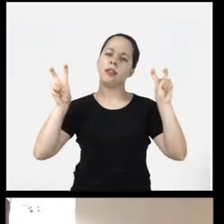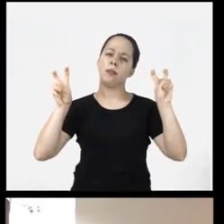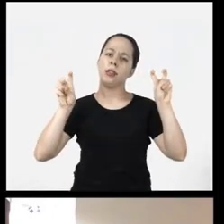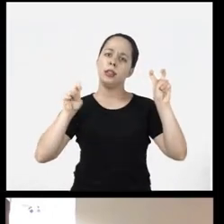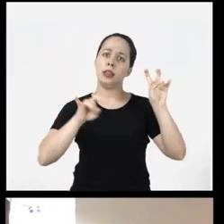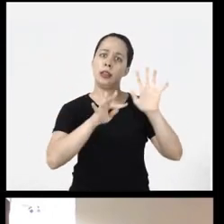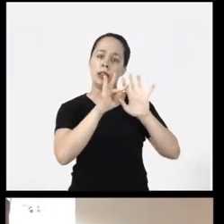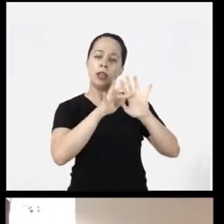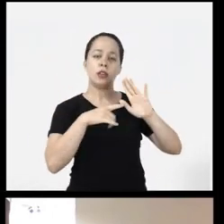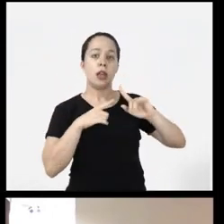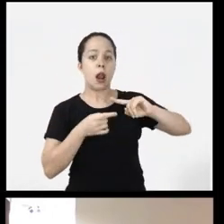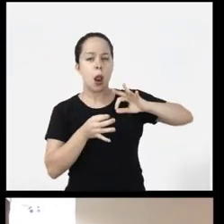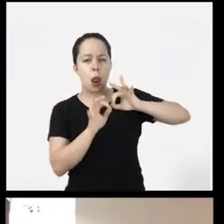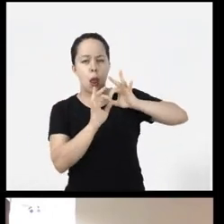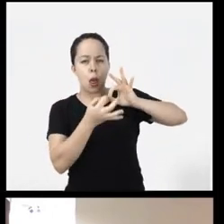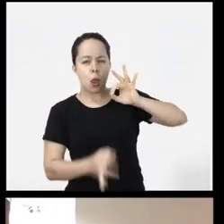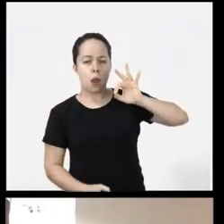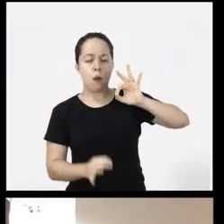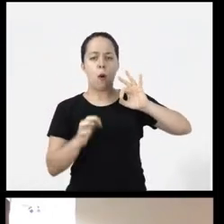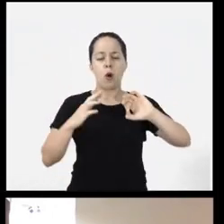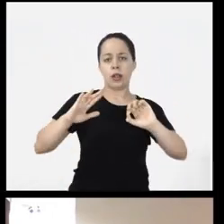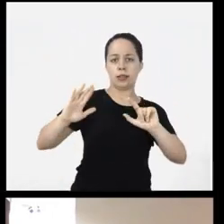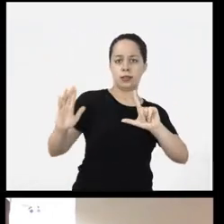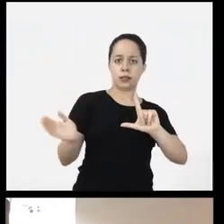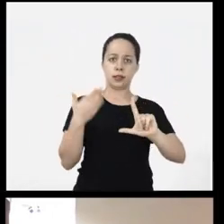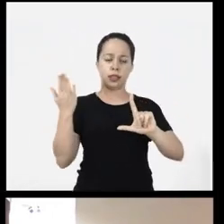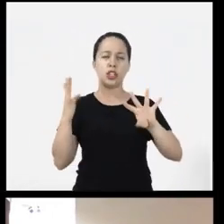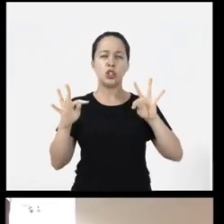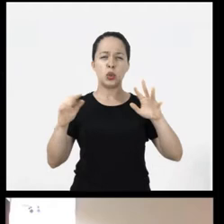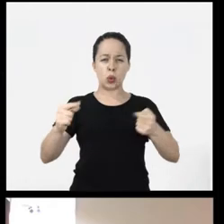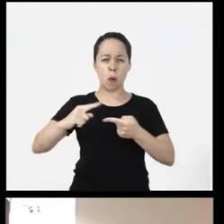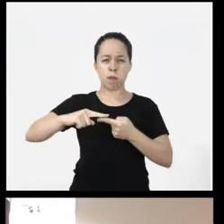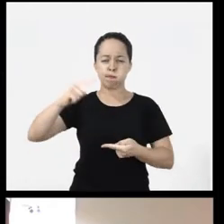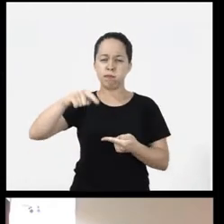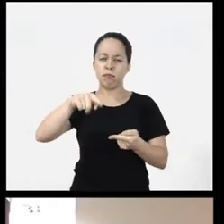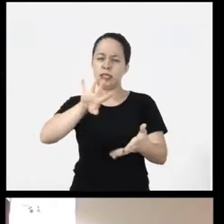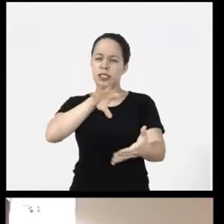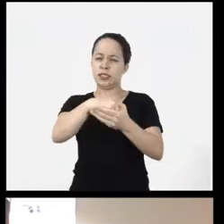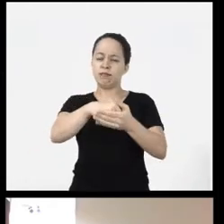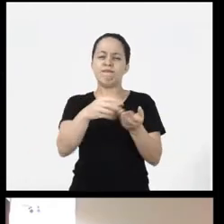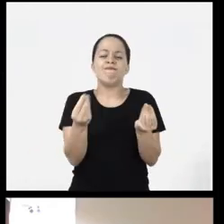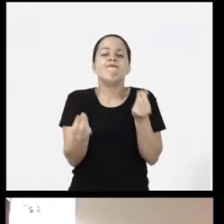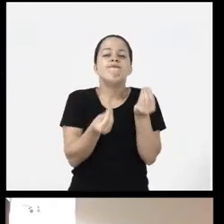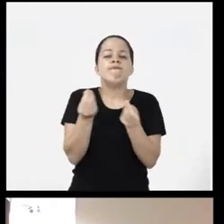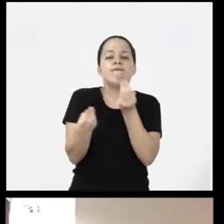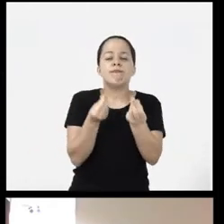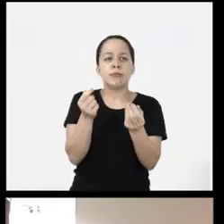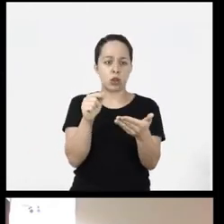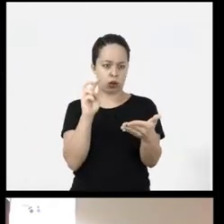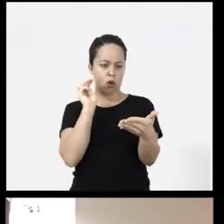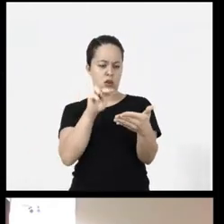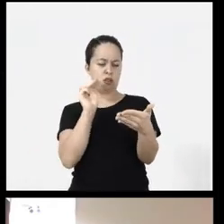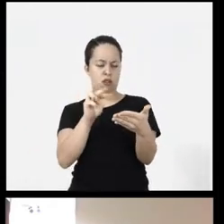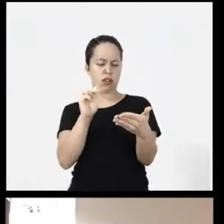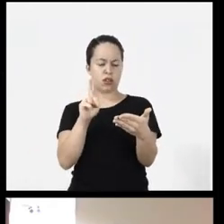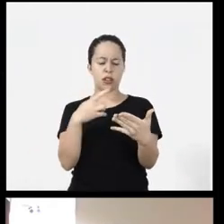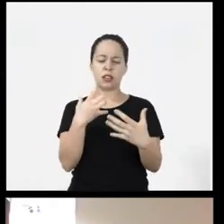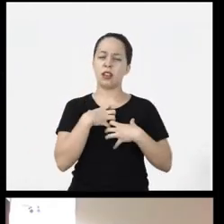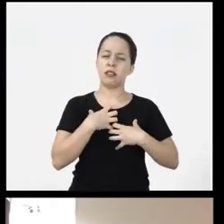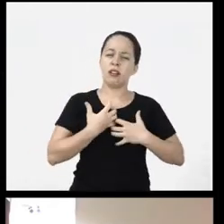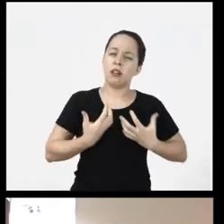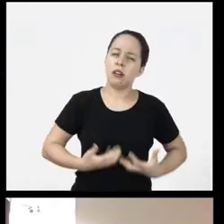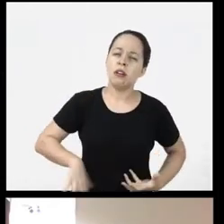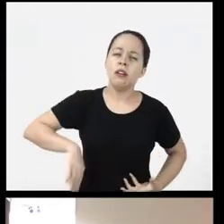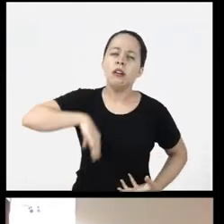a larger text or even an entire slide is used for a title , all in capital letters, it ends up tiring the user